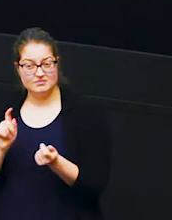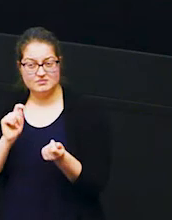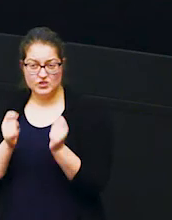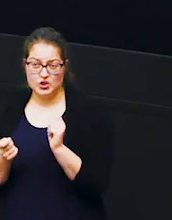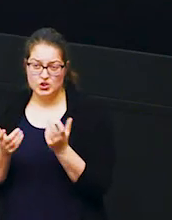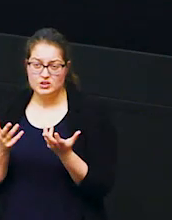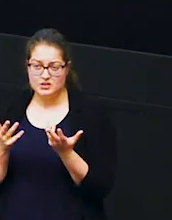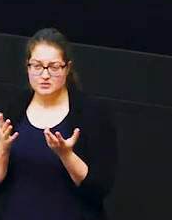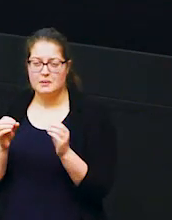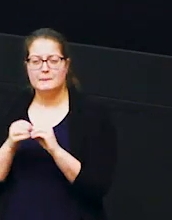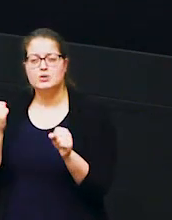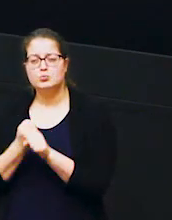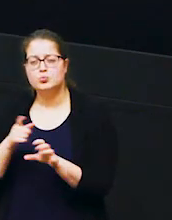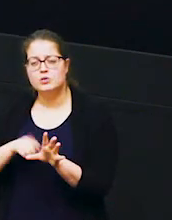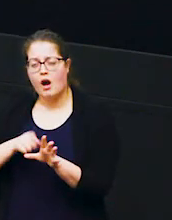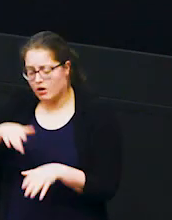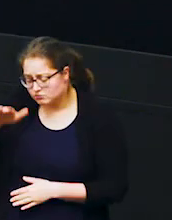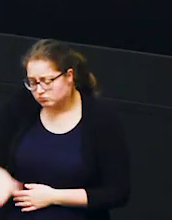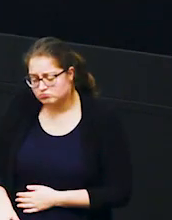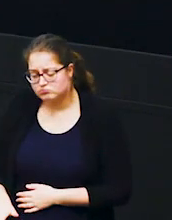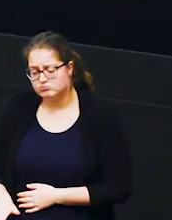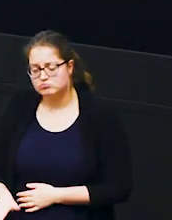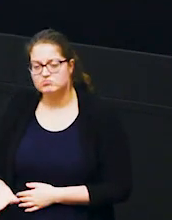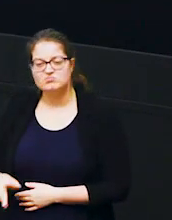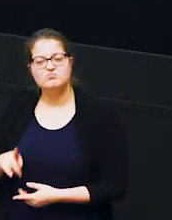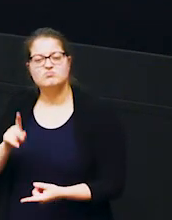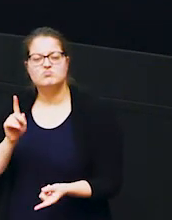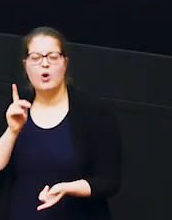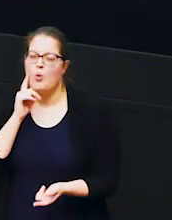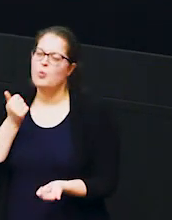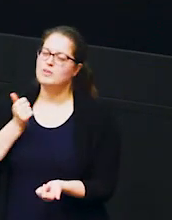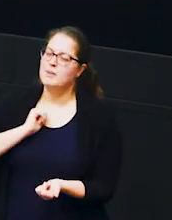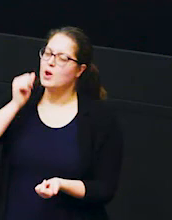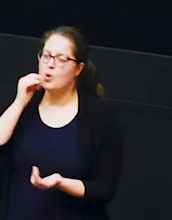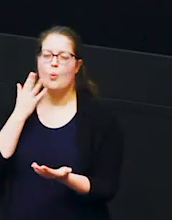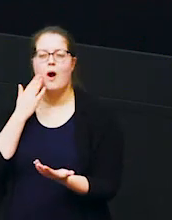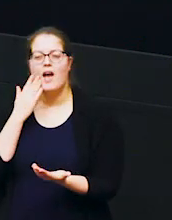beetlejuice was only a young calf things were much more predictable things were much more settled and